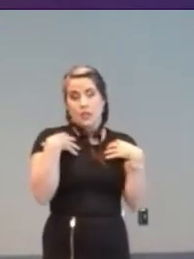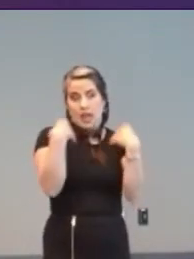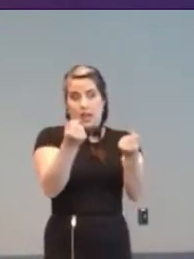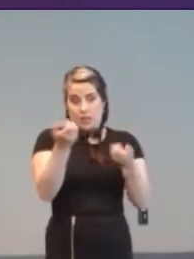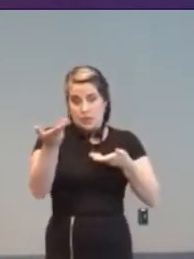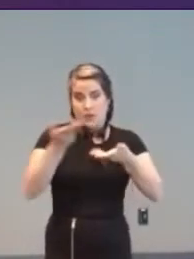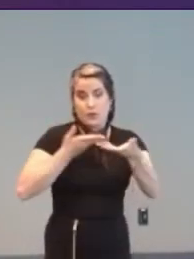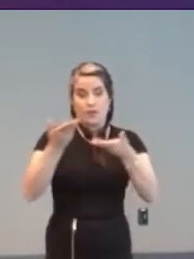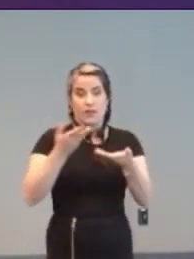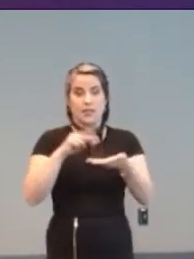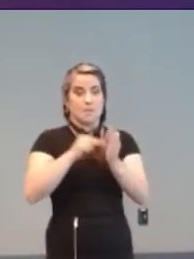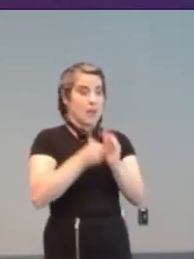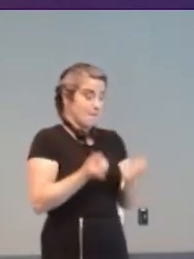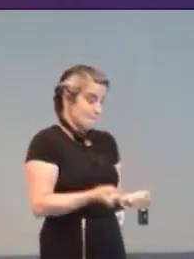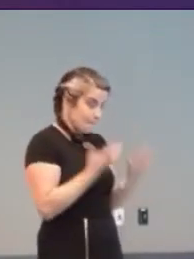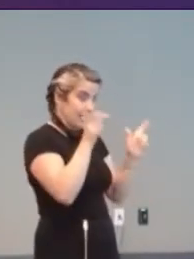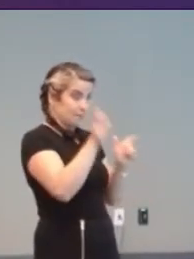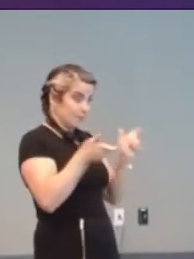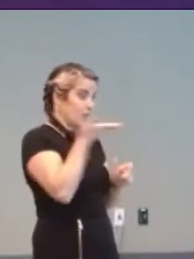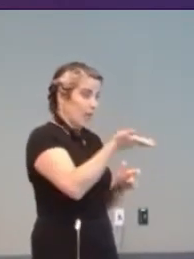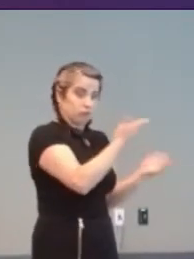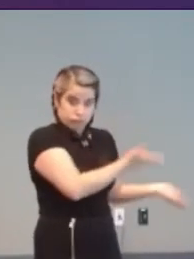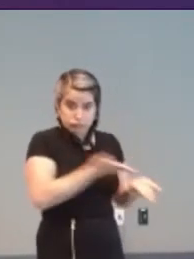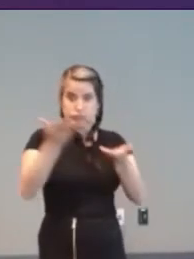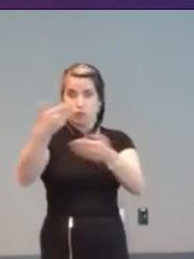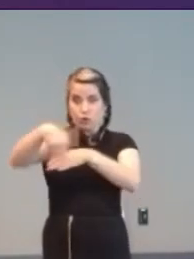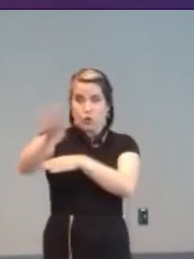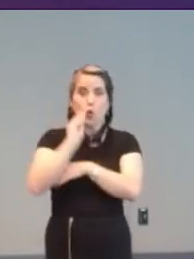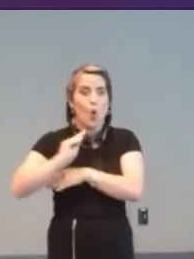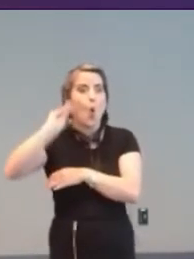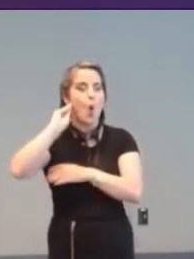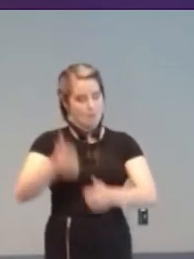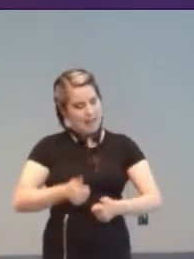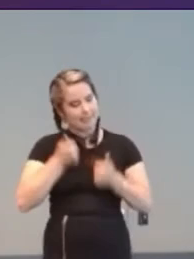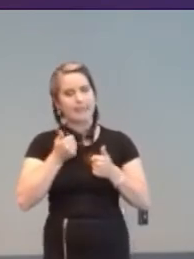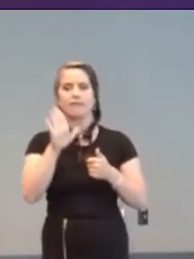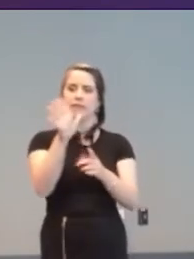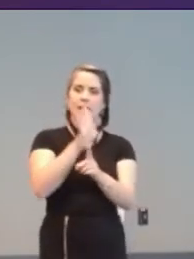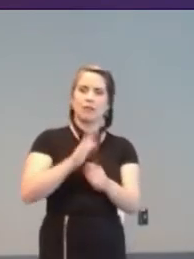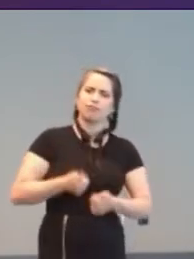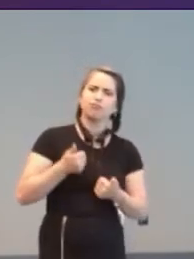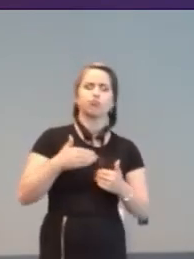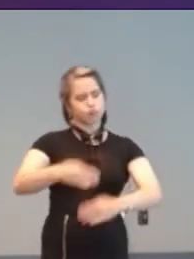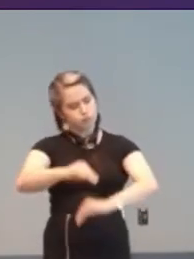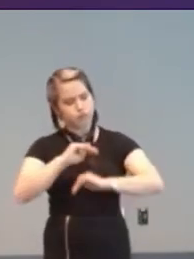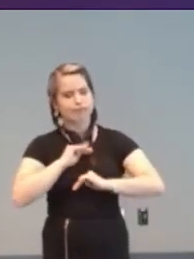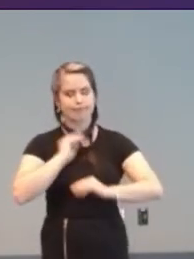people to leave hospital, go home, and live rich and varied lives of their own making.